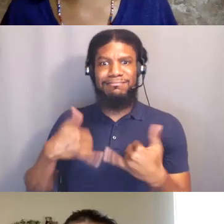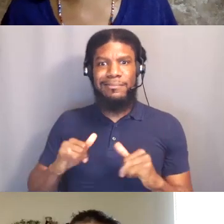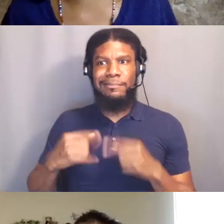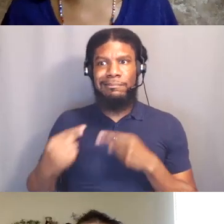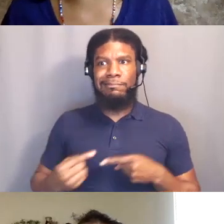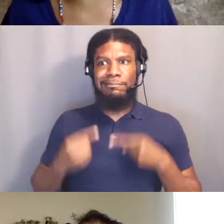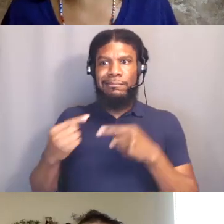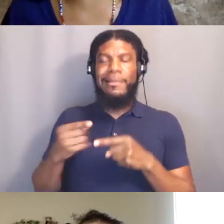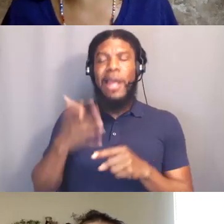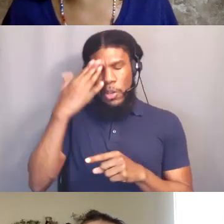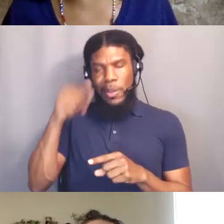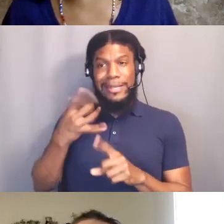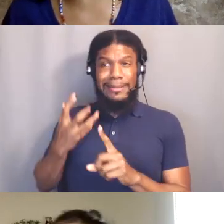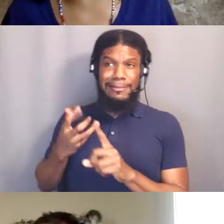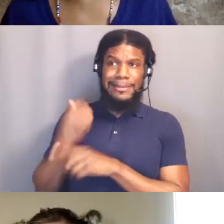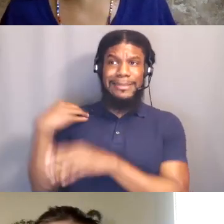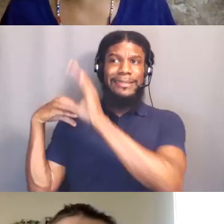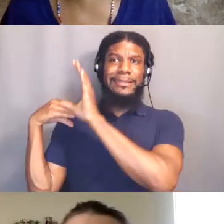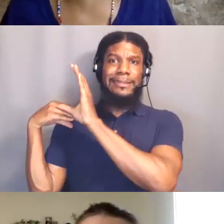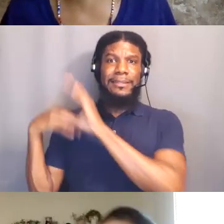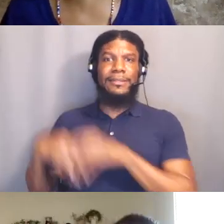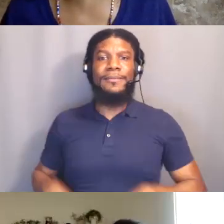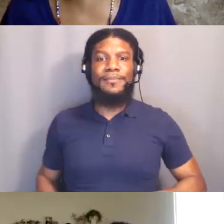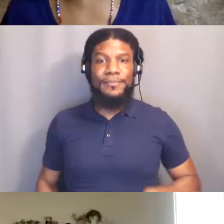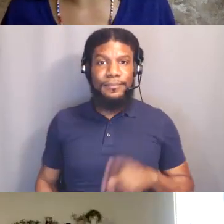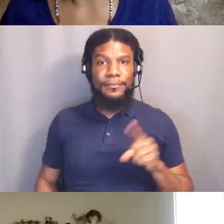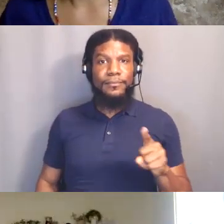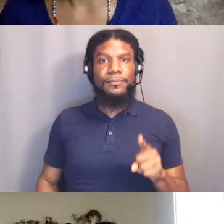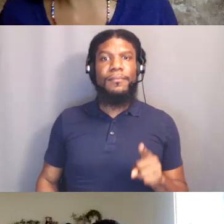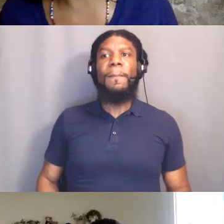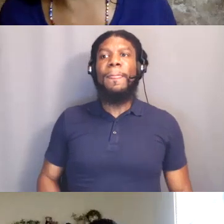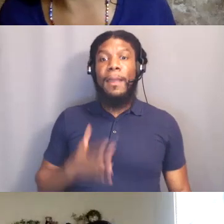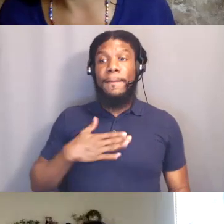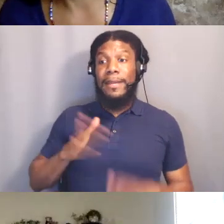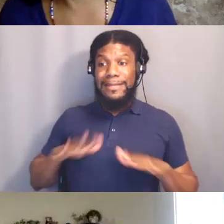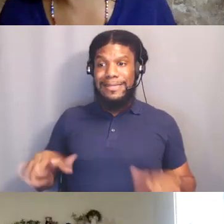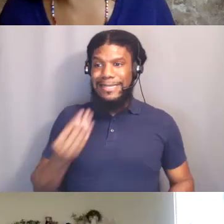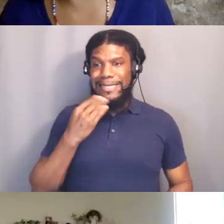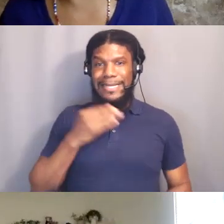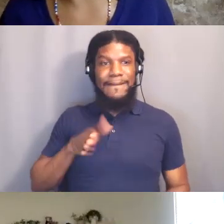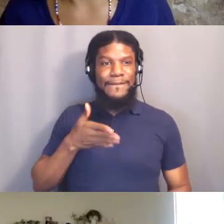I need to eat a fish taco two fish tacos today and Tyler's eating one now. I know, it's terrible.